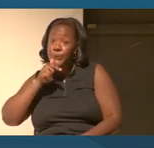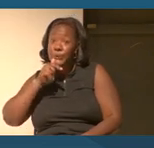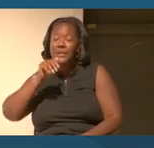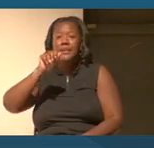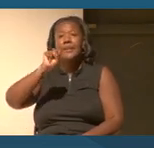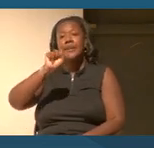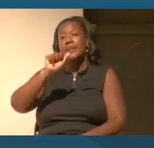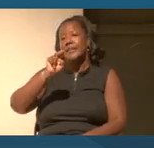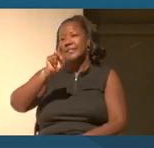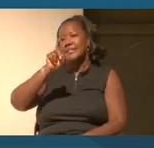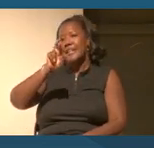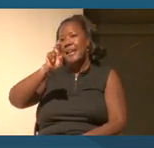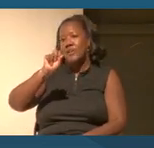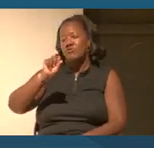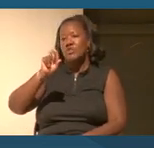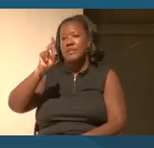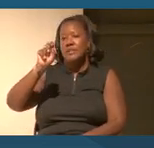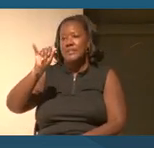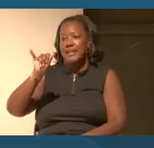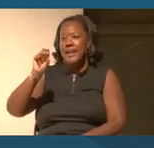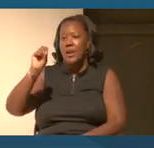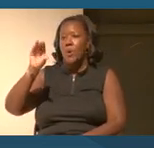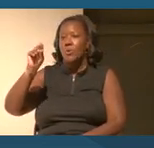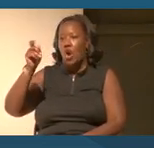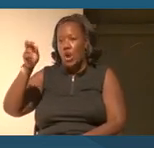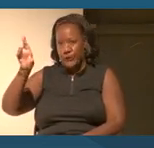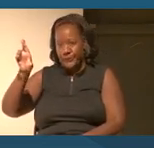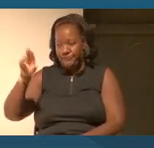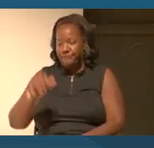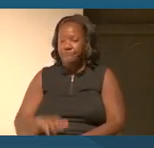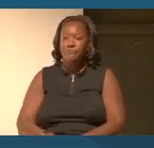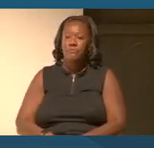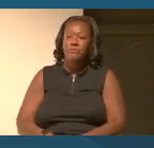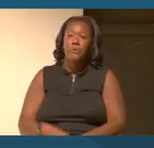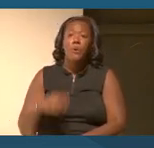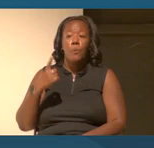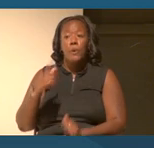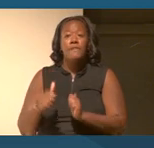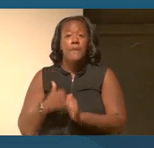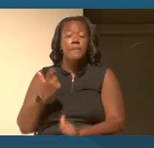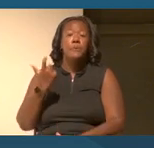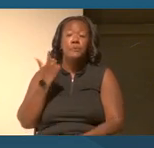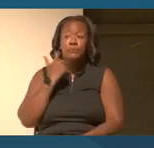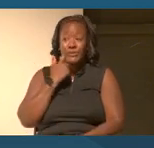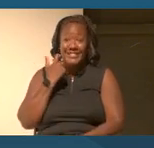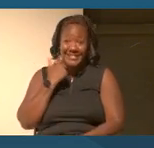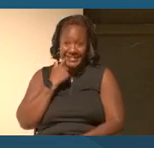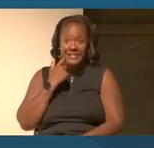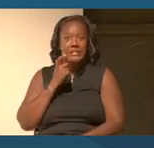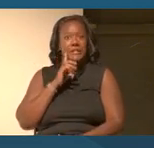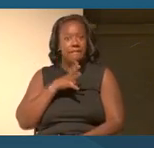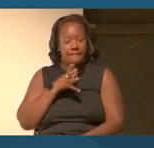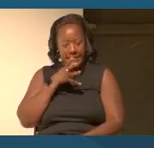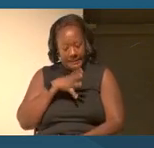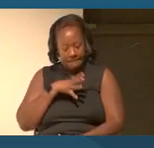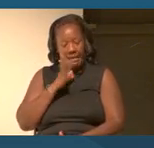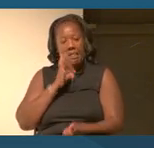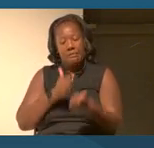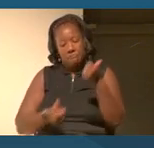not one of our more recent female members of the highest bench. But the very first.